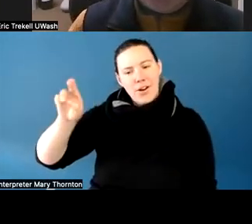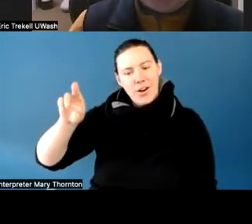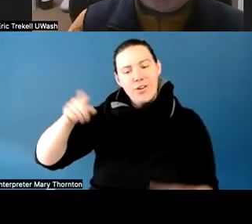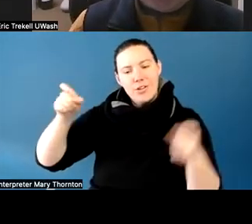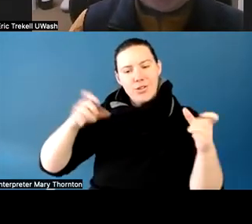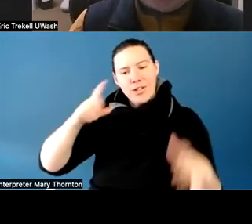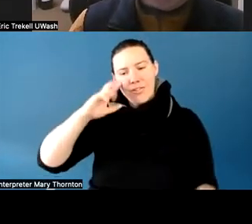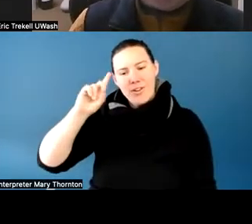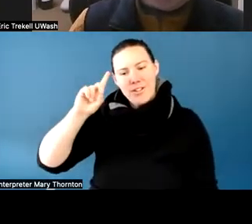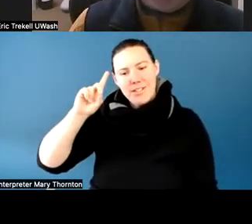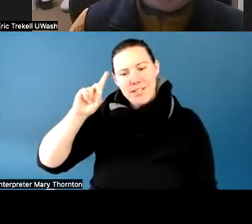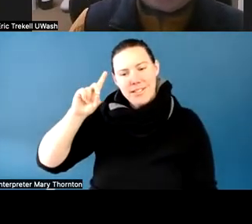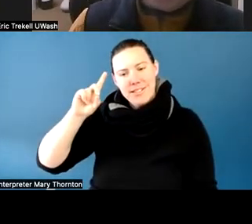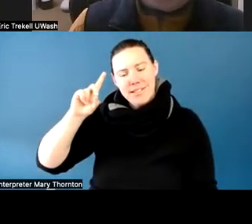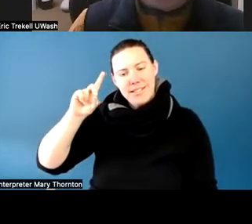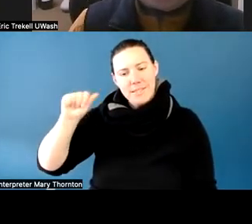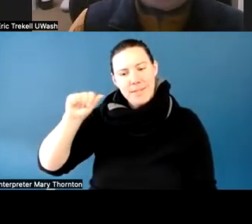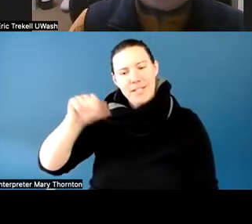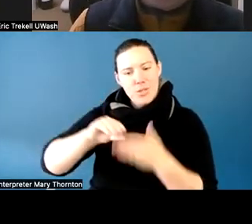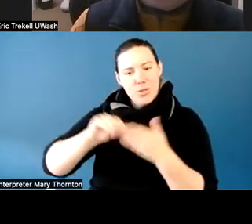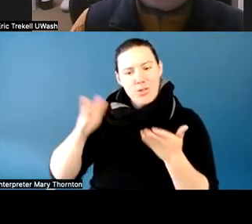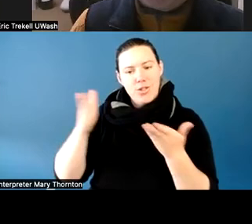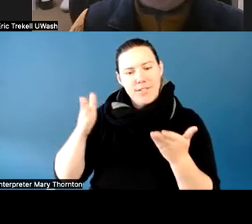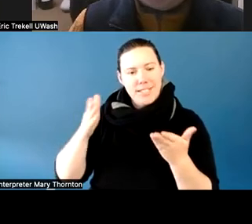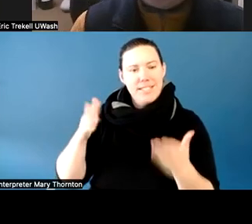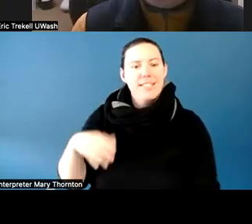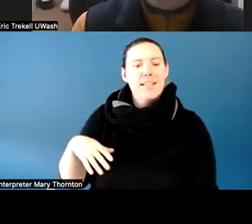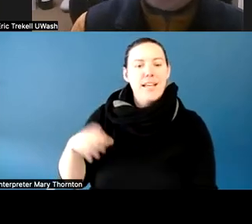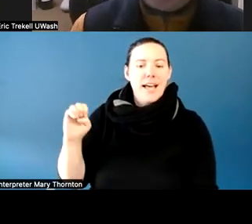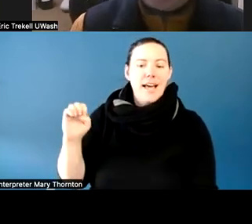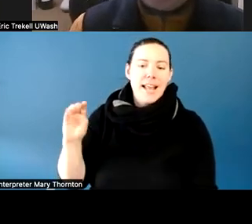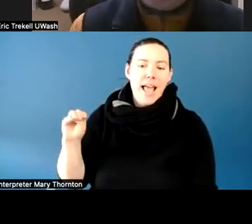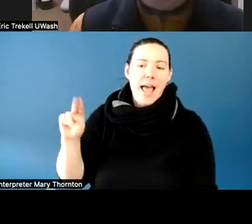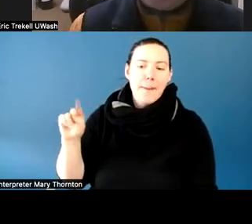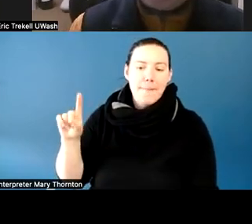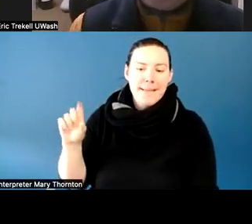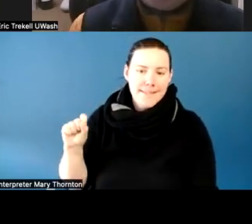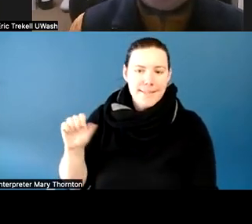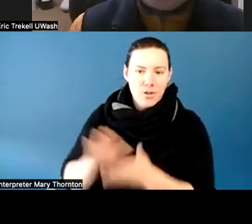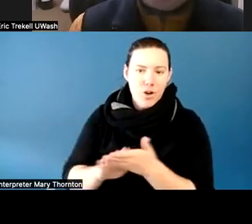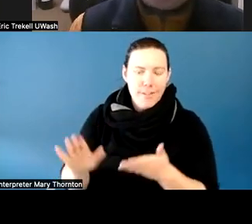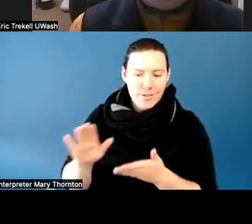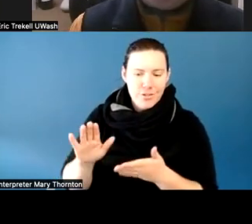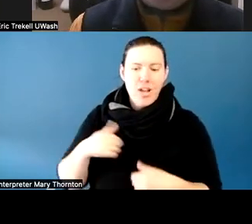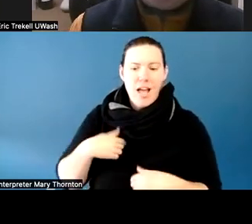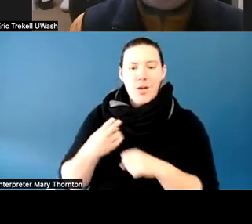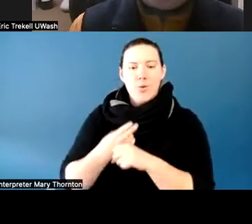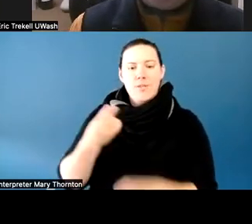I use he/him/his pronouns, and I really wanted to welcome you to our session today.